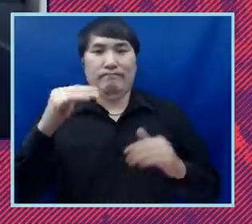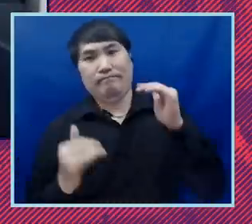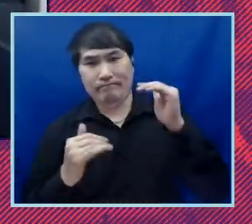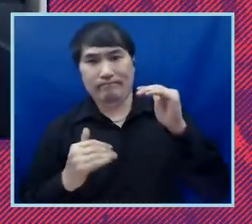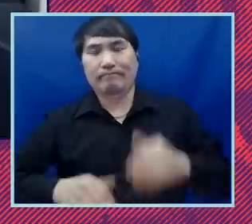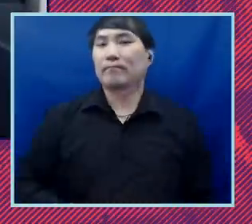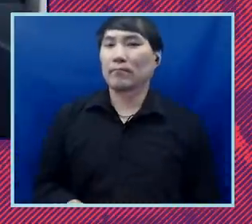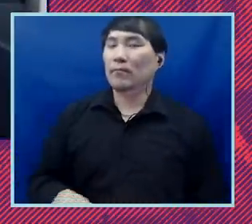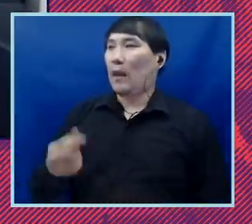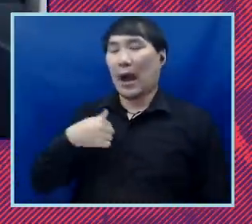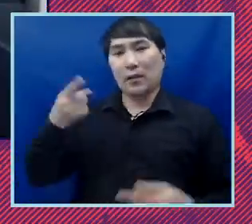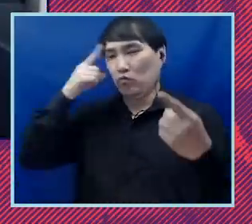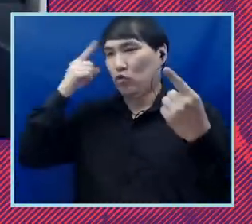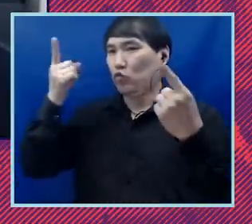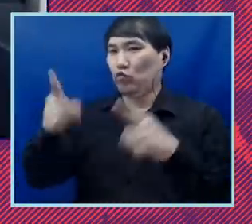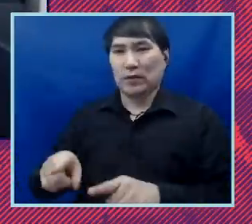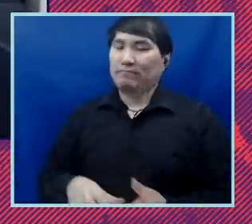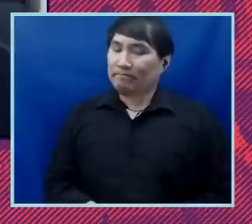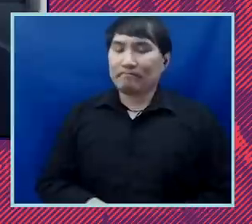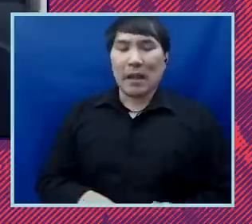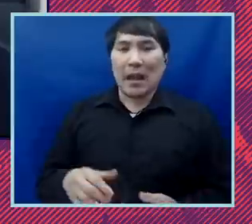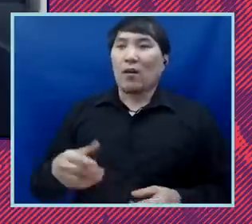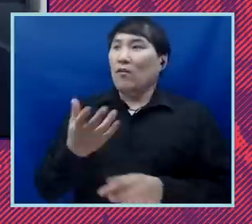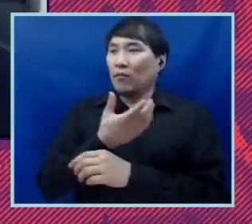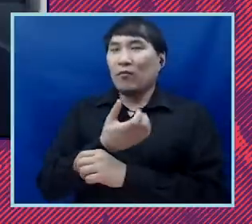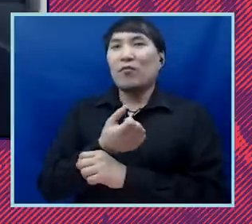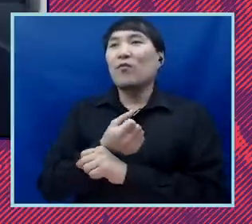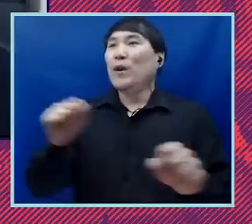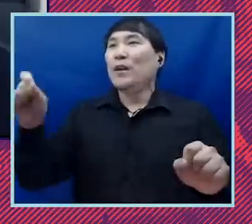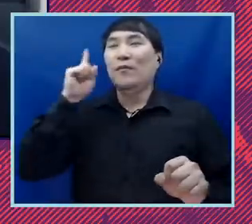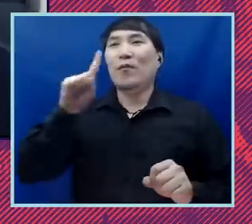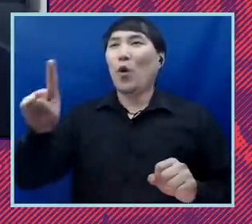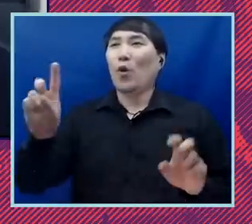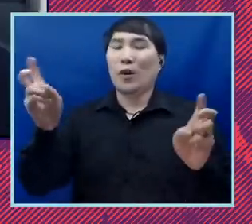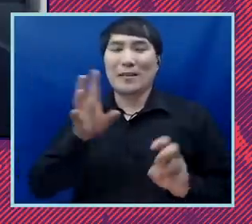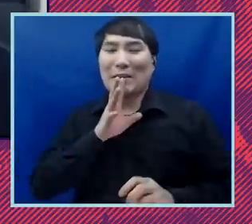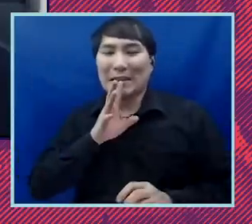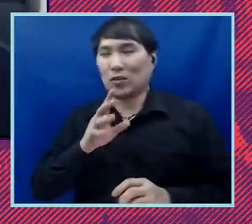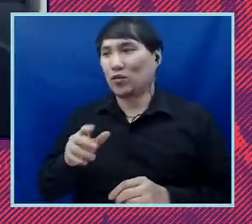I totally agree and then I keep saying that freedom of speech is a hard right to kind